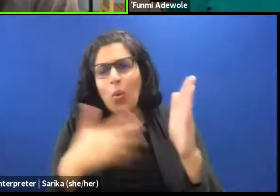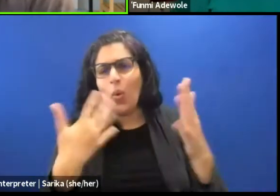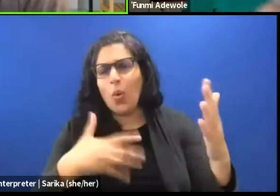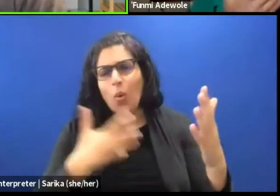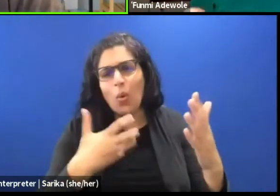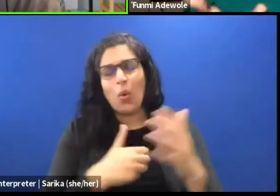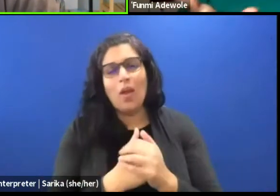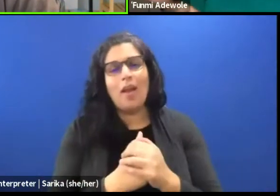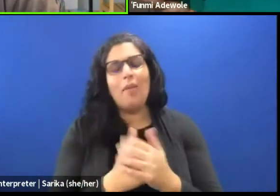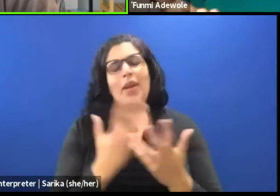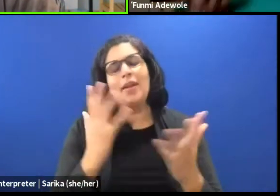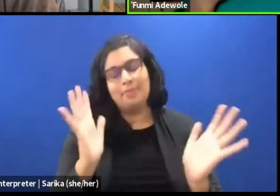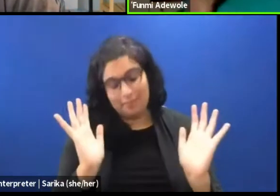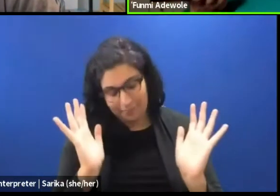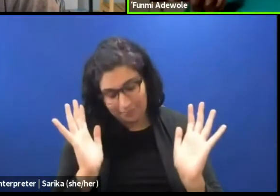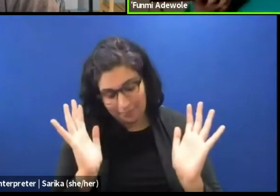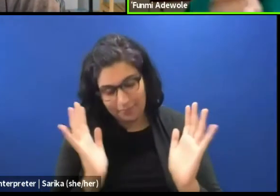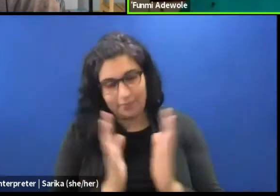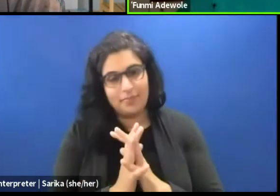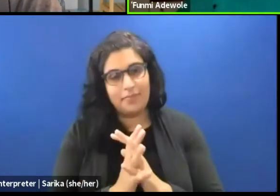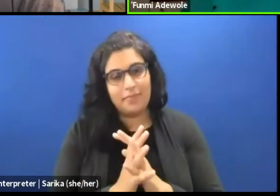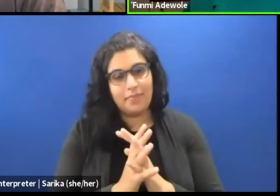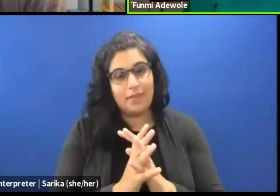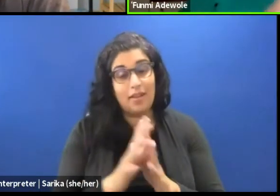I mean, I am in a situation,